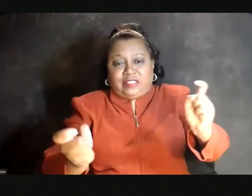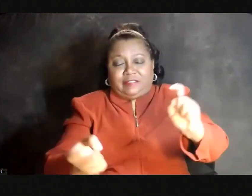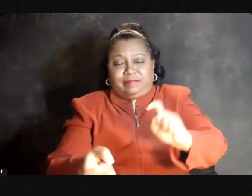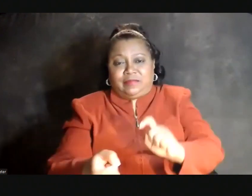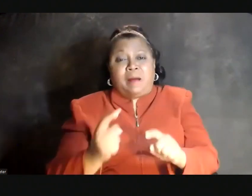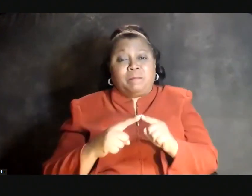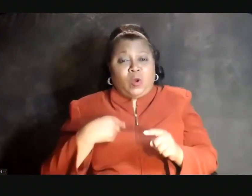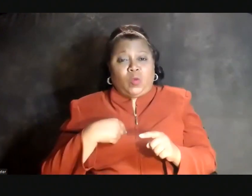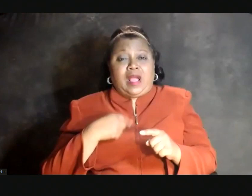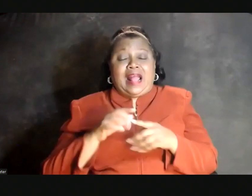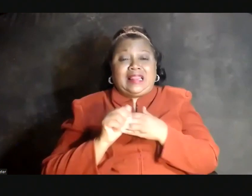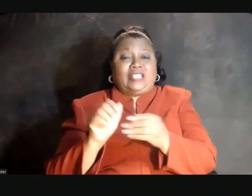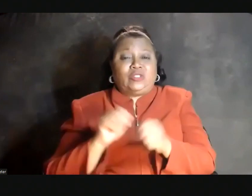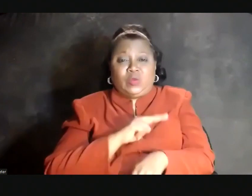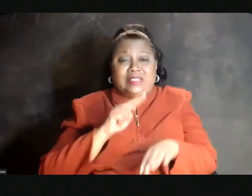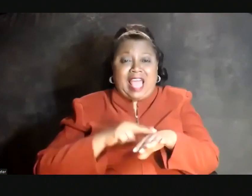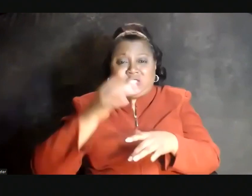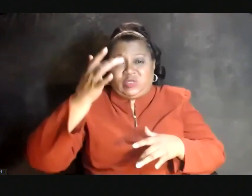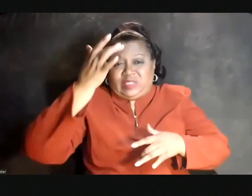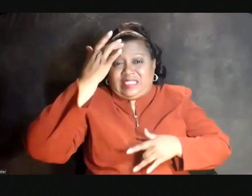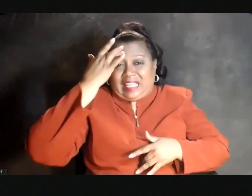but leads to a national sickness marked